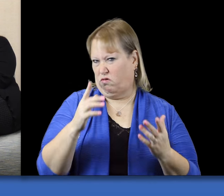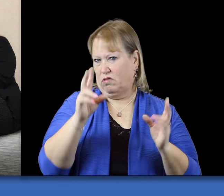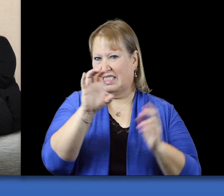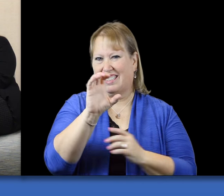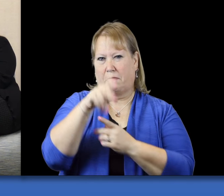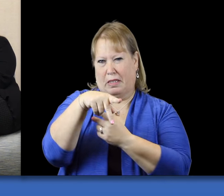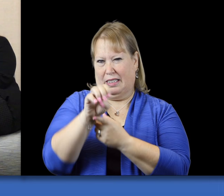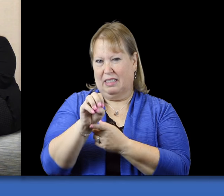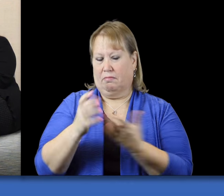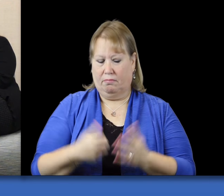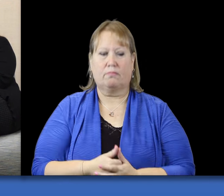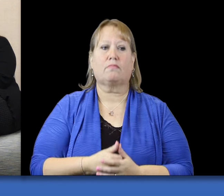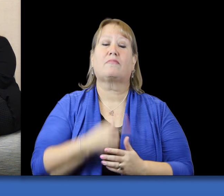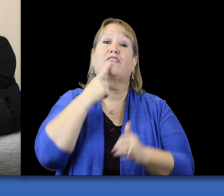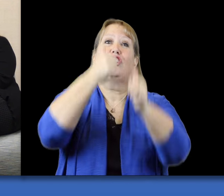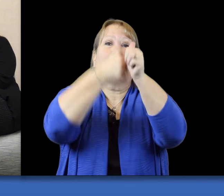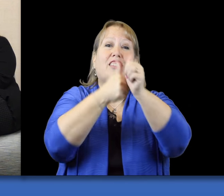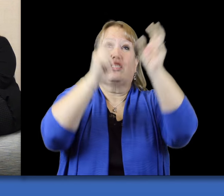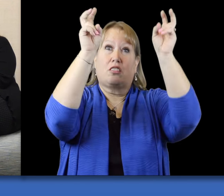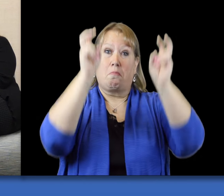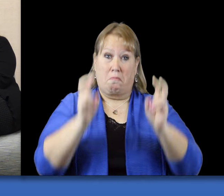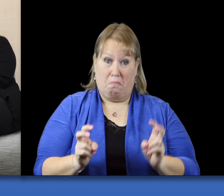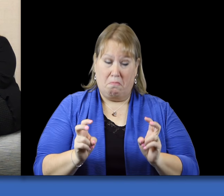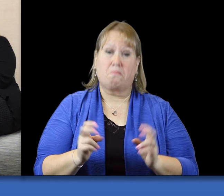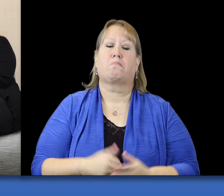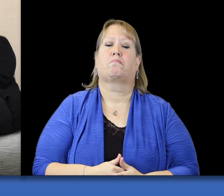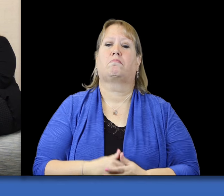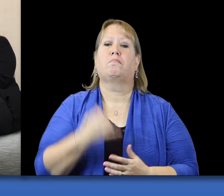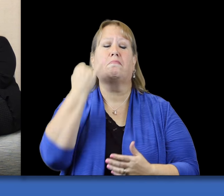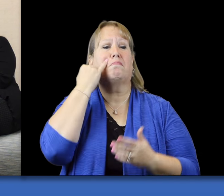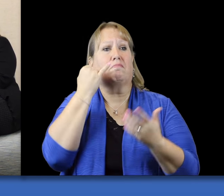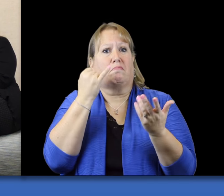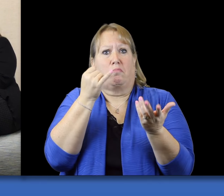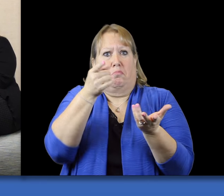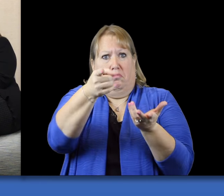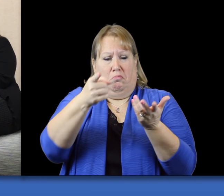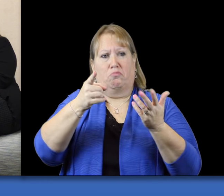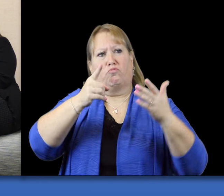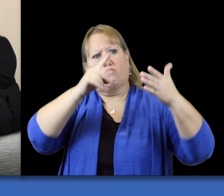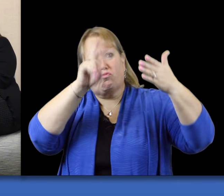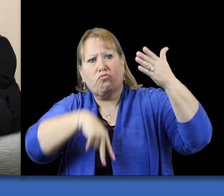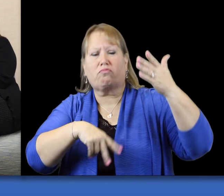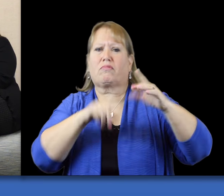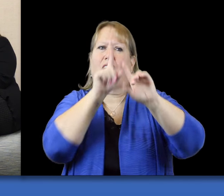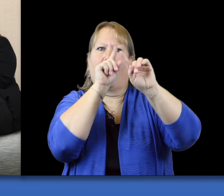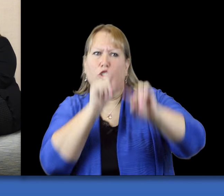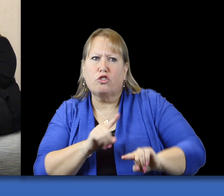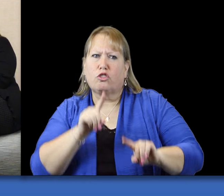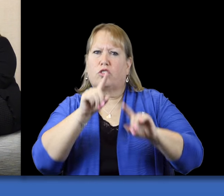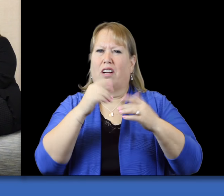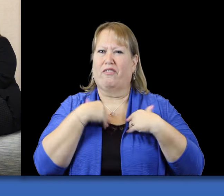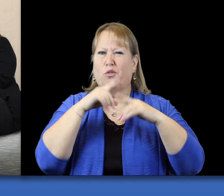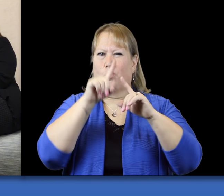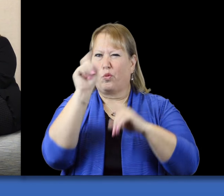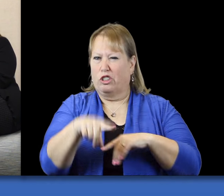So, for every topic that is explored, when somebody goes through and answers the questions and does the work that goes with it,